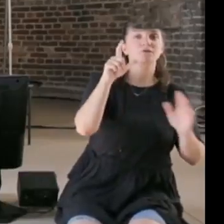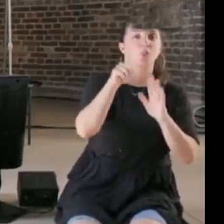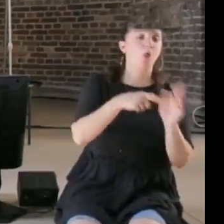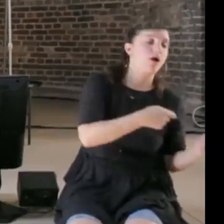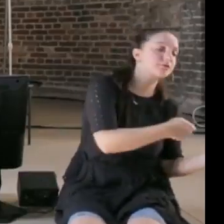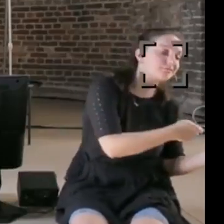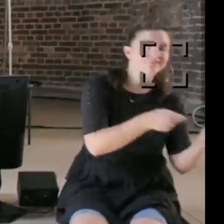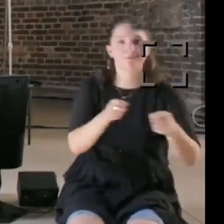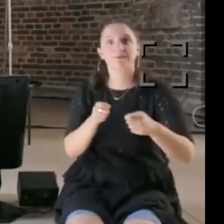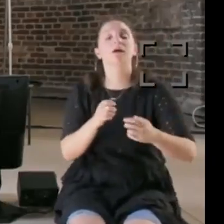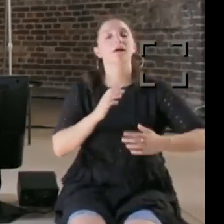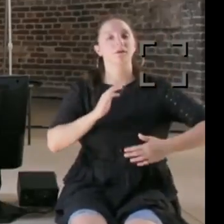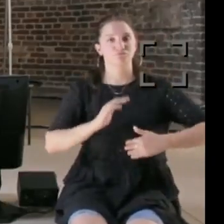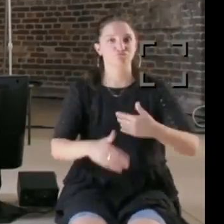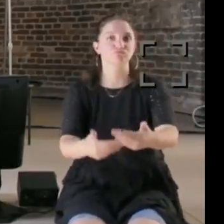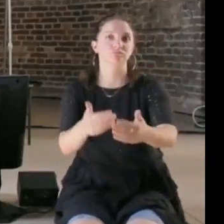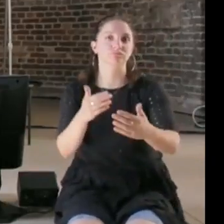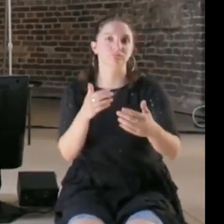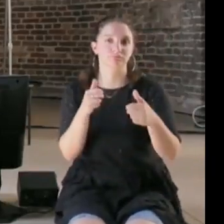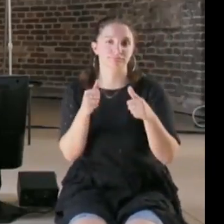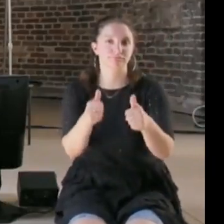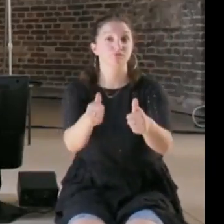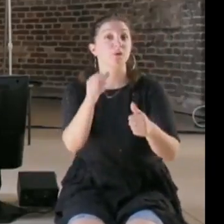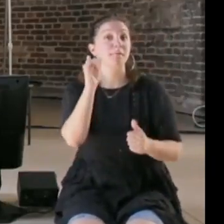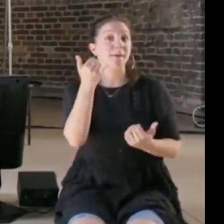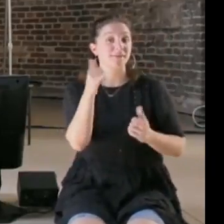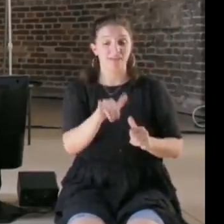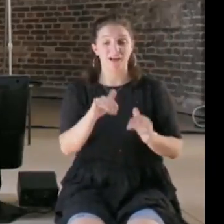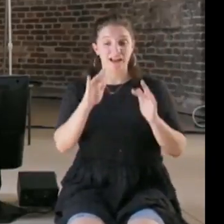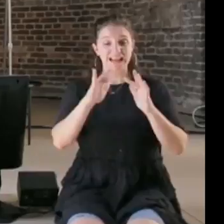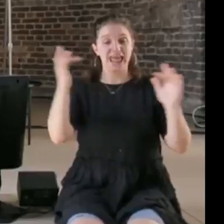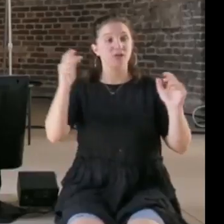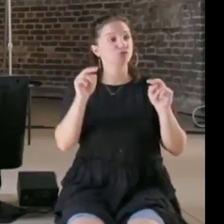net neutrality is an example of doing that, but I don't know if there's the same kind